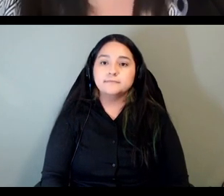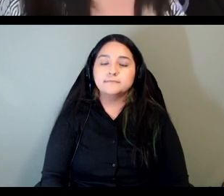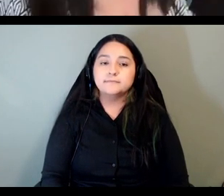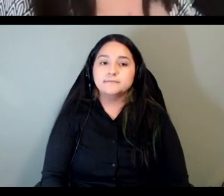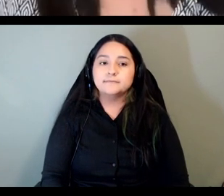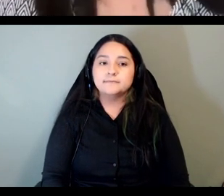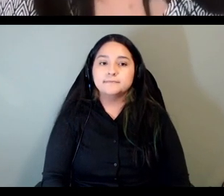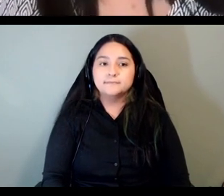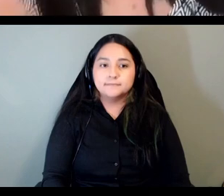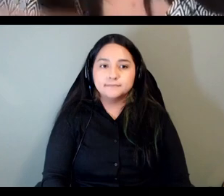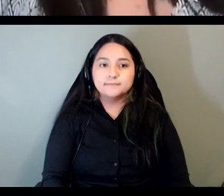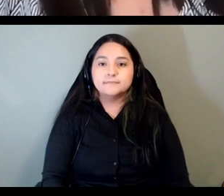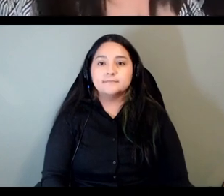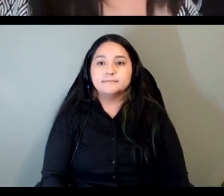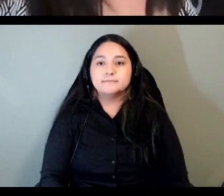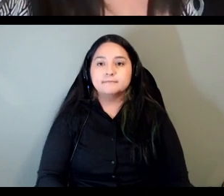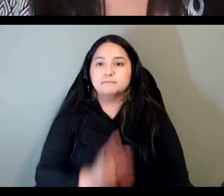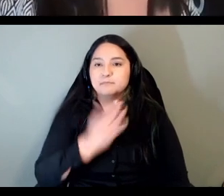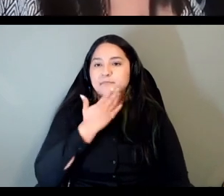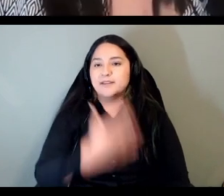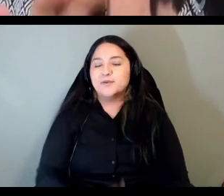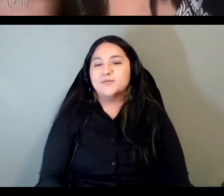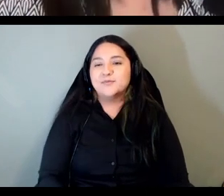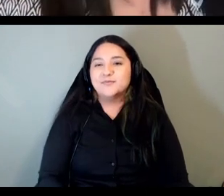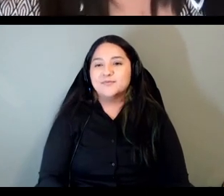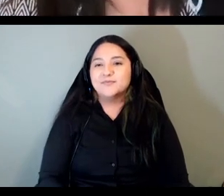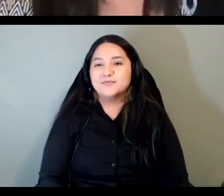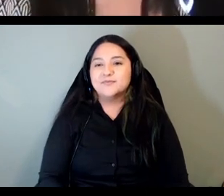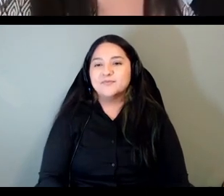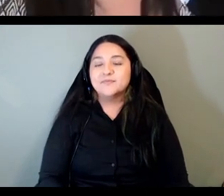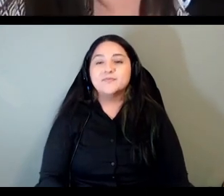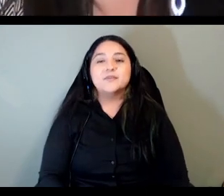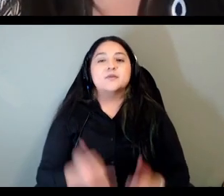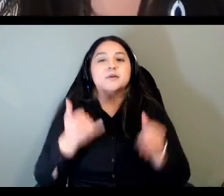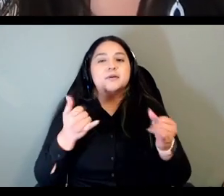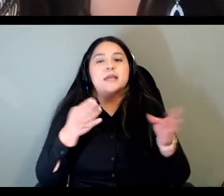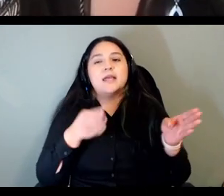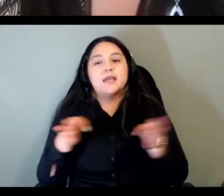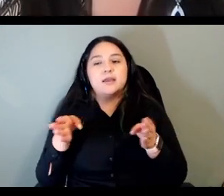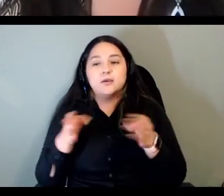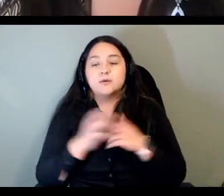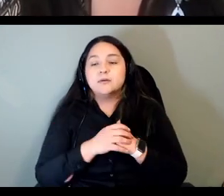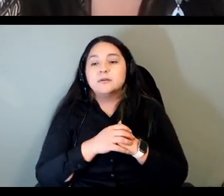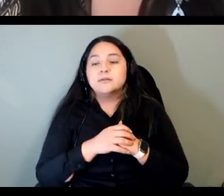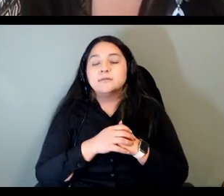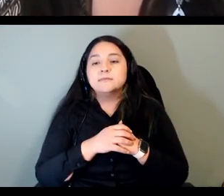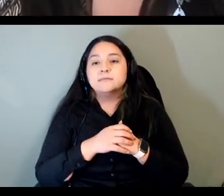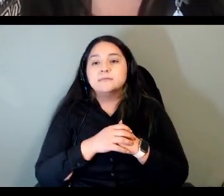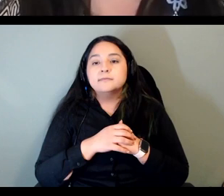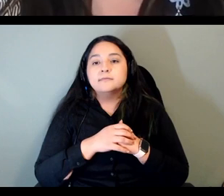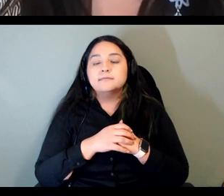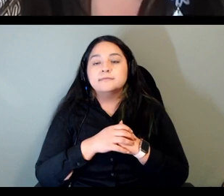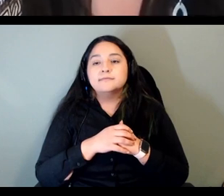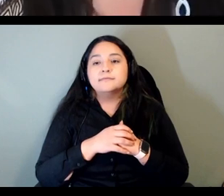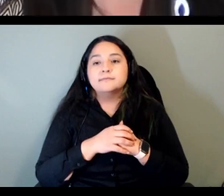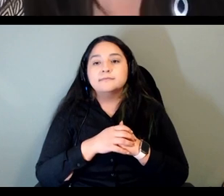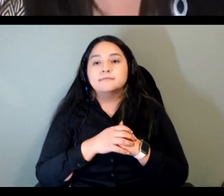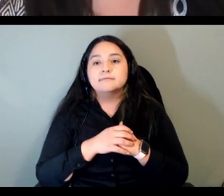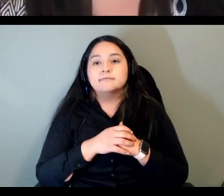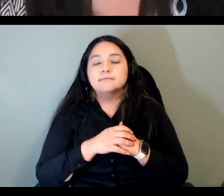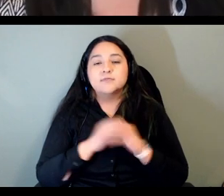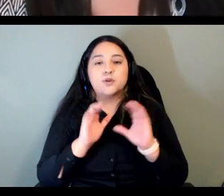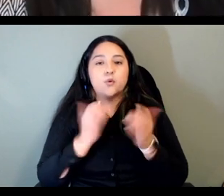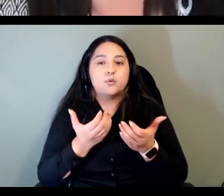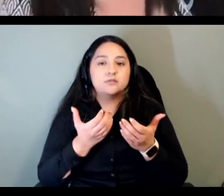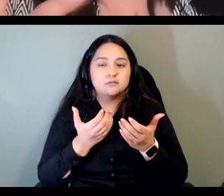okay candace so shifting gears now um these courses can be really helpful you know i think